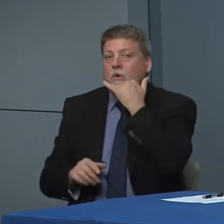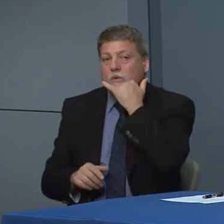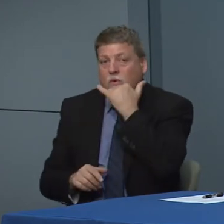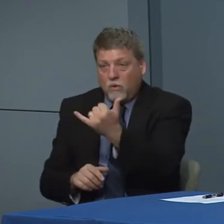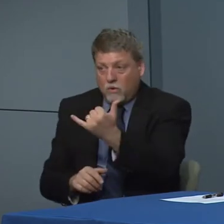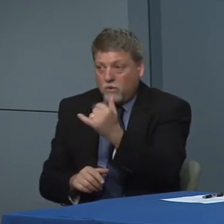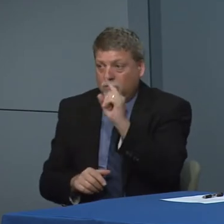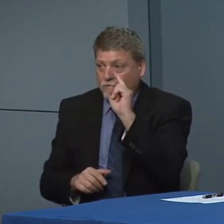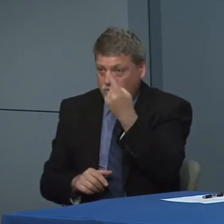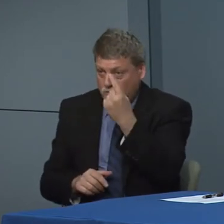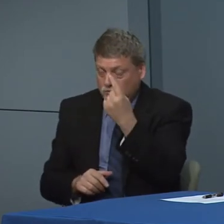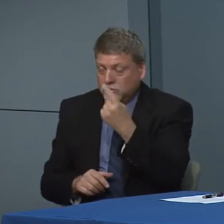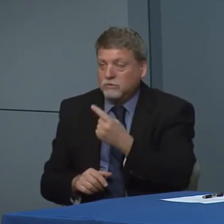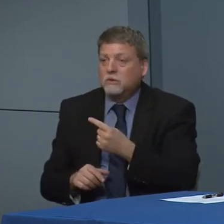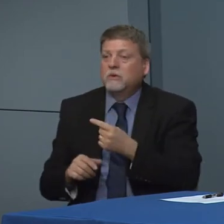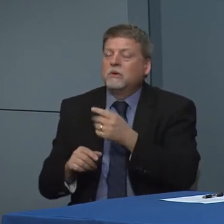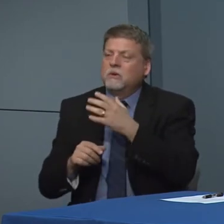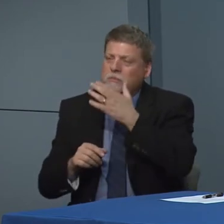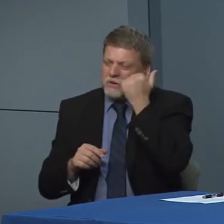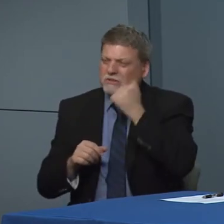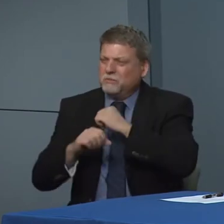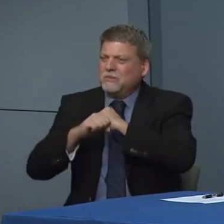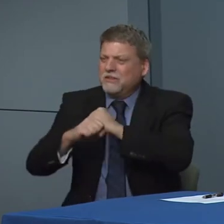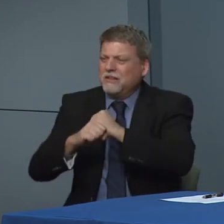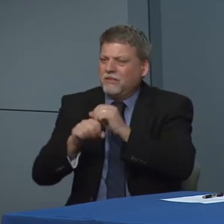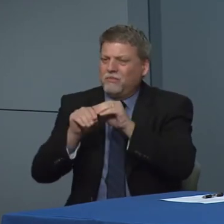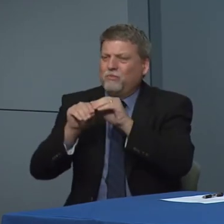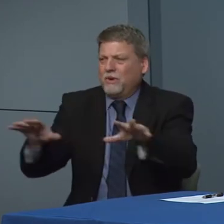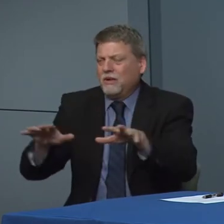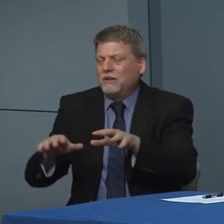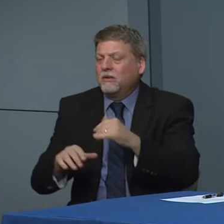taken the proper. Precautions as you come into the office but